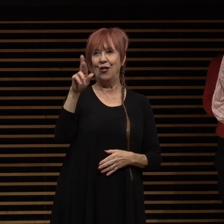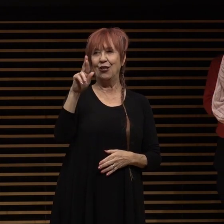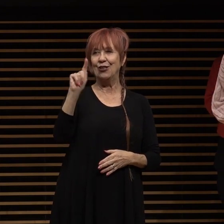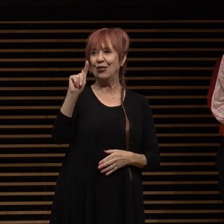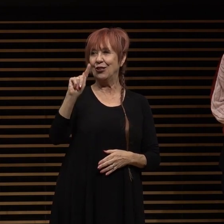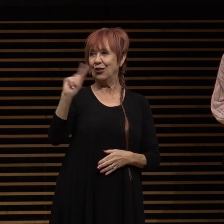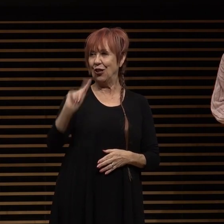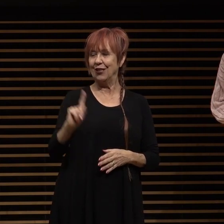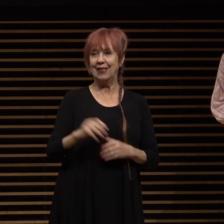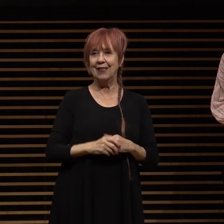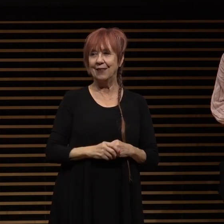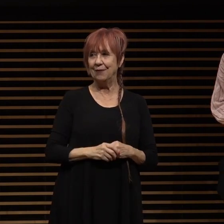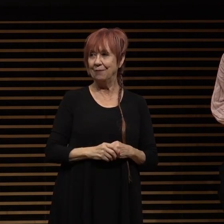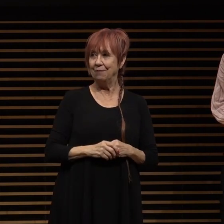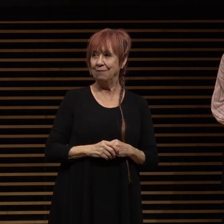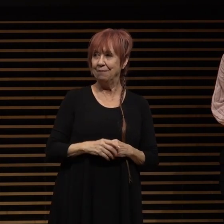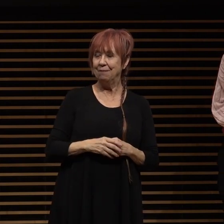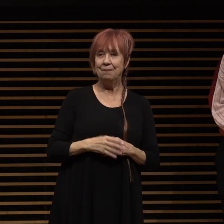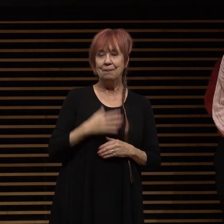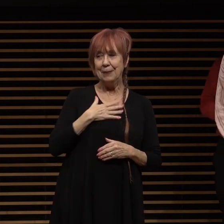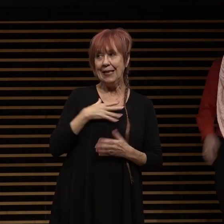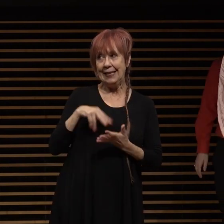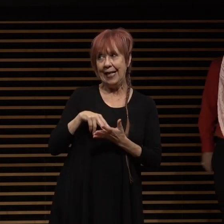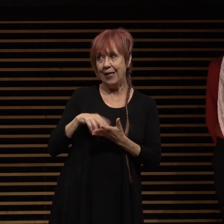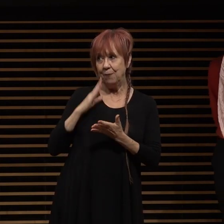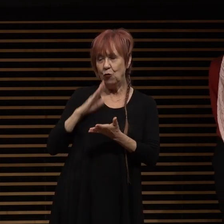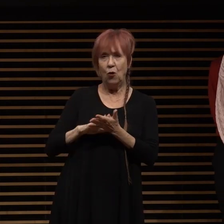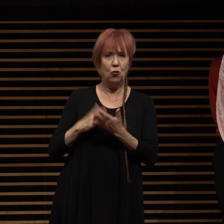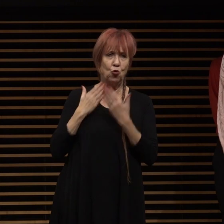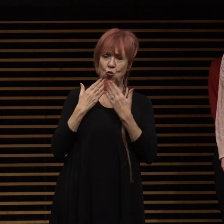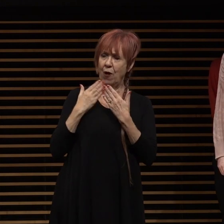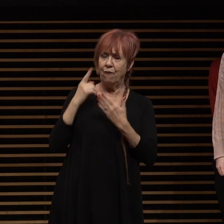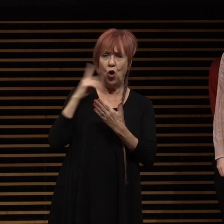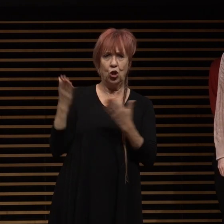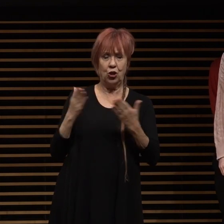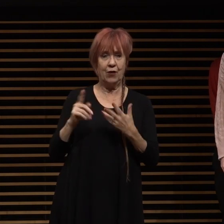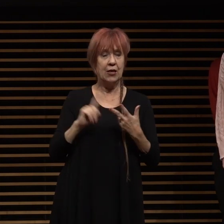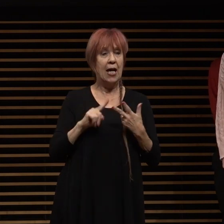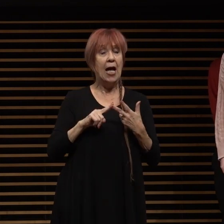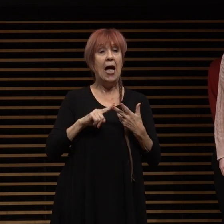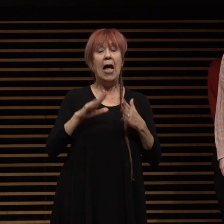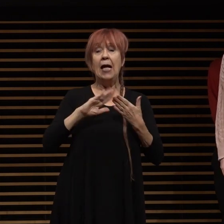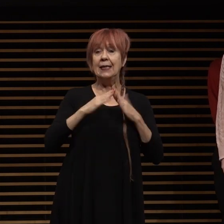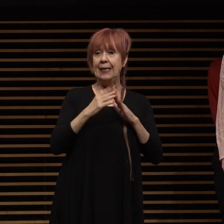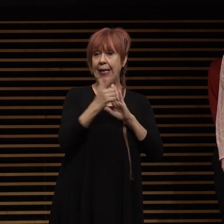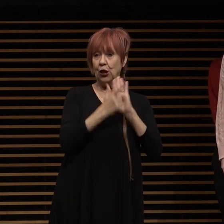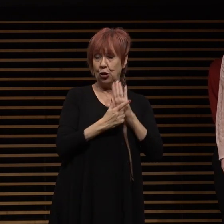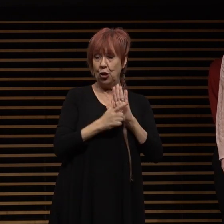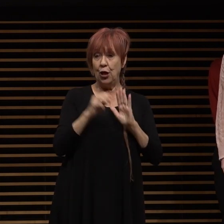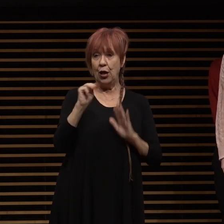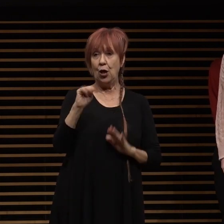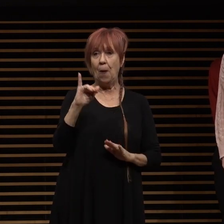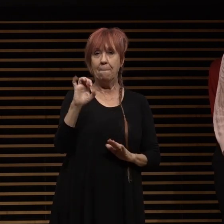please stand up and be recognized we're so grateful for her service um city attorney i know michelle magnoris is